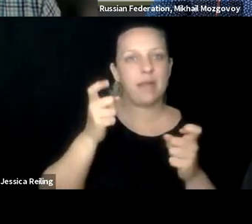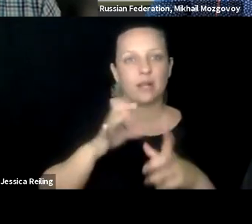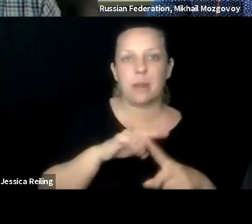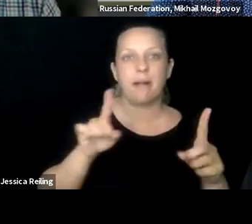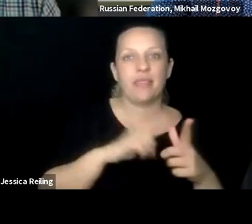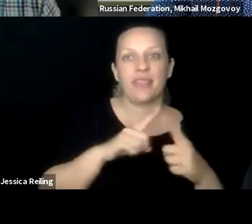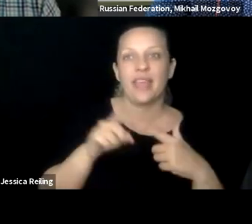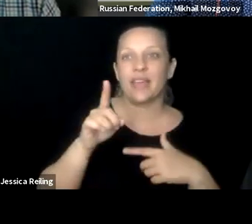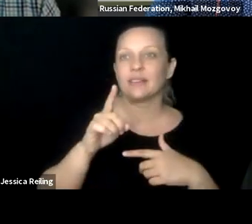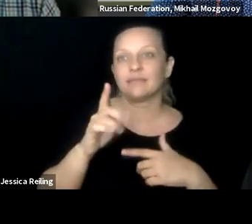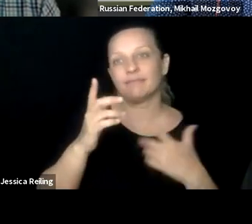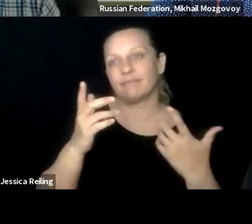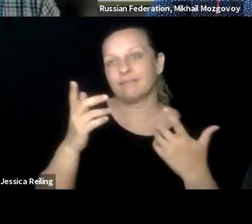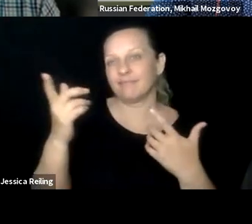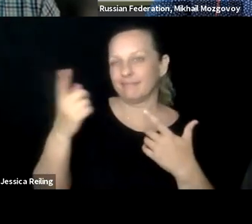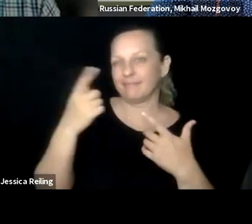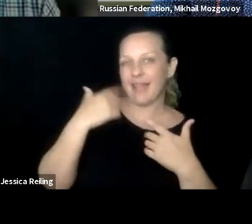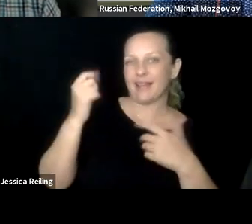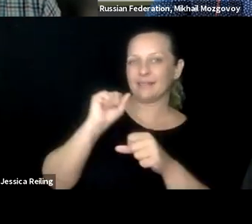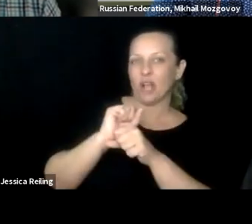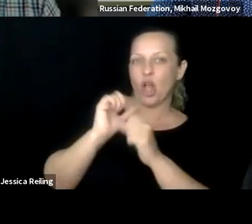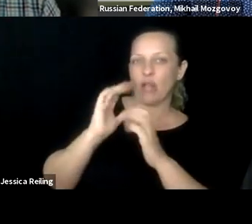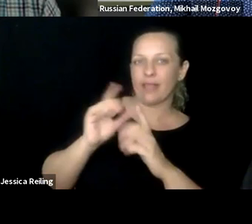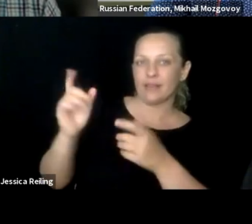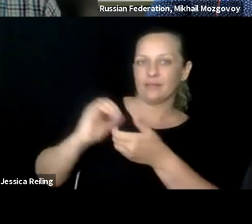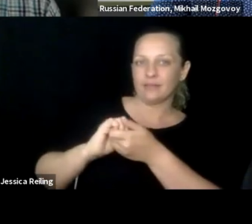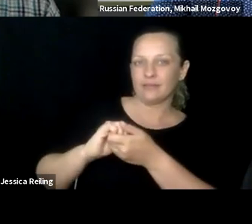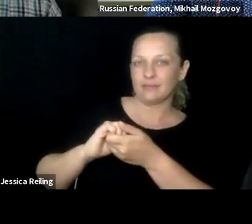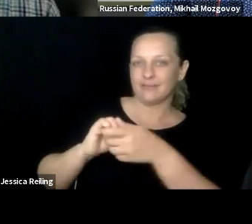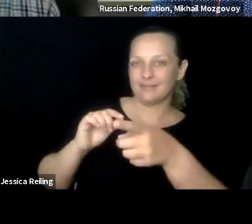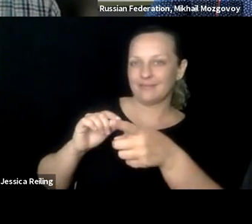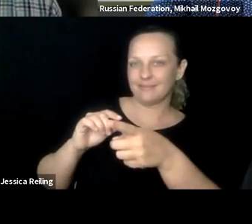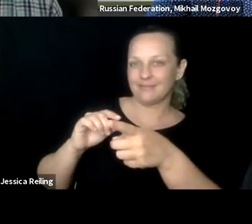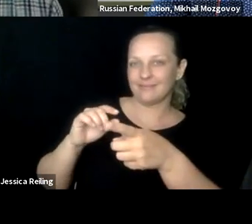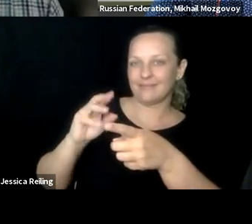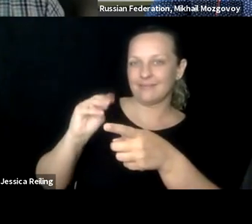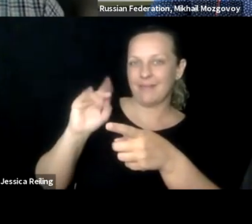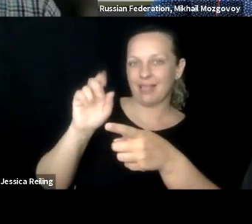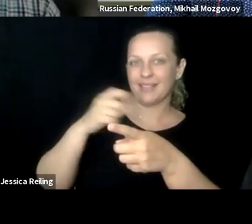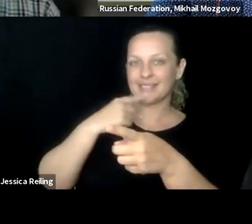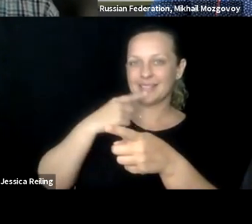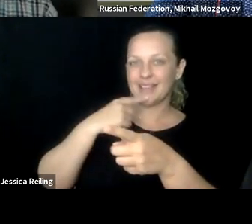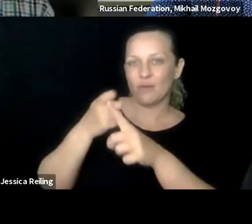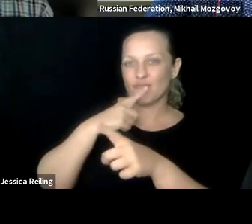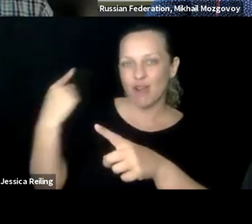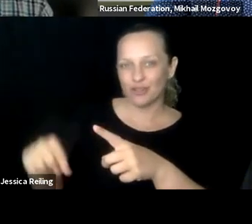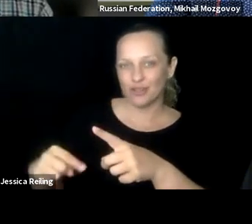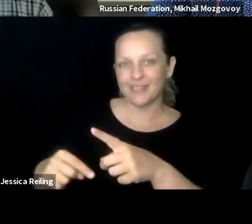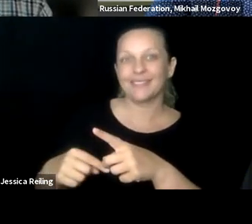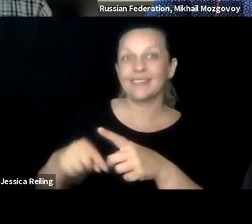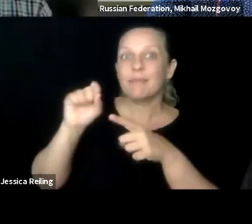challenge. But once again, you could get the support from senior management, but then as my